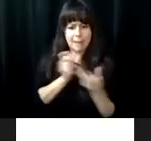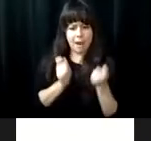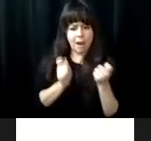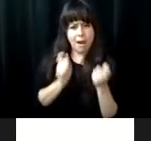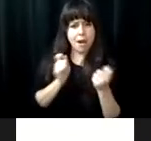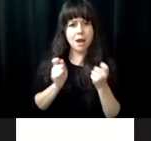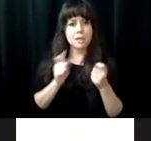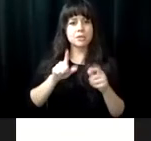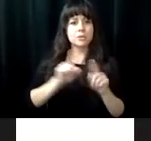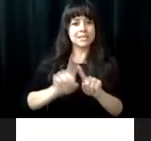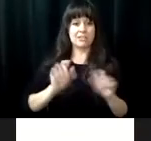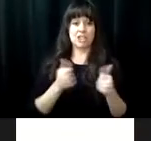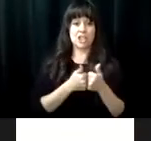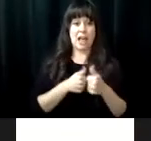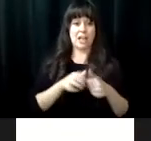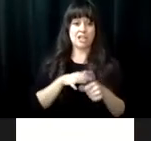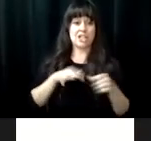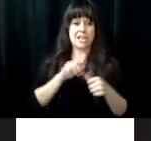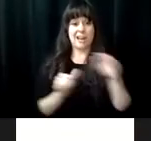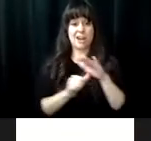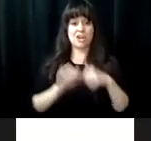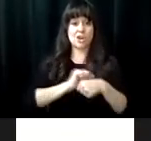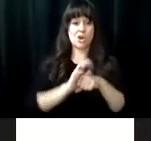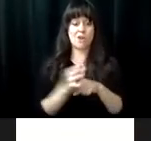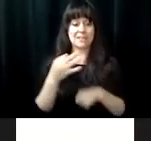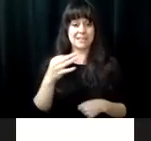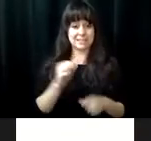rehabilitation center for the blind and vision impaired quickly adapted